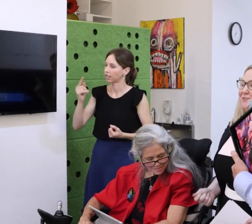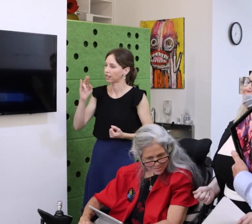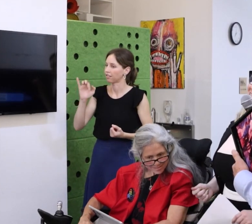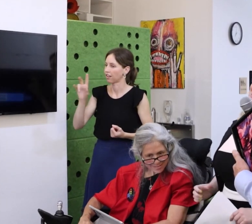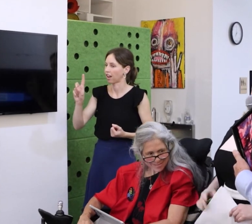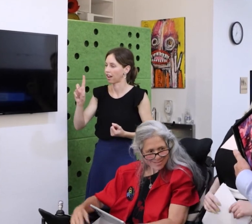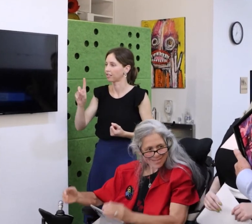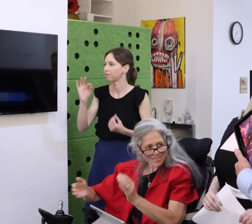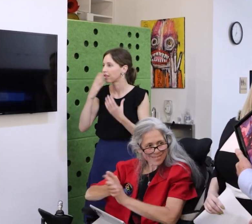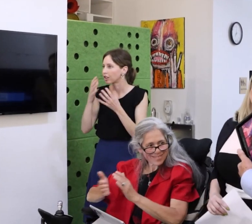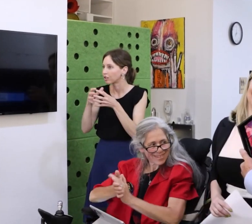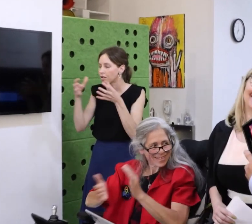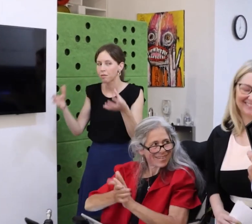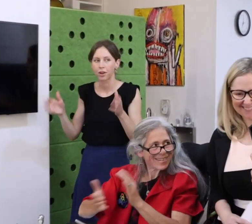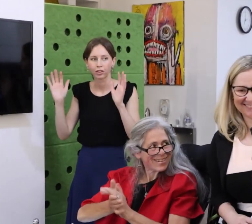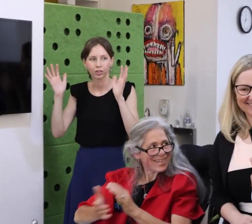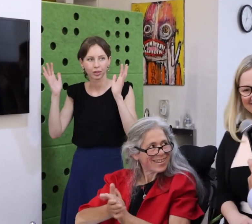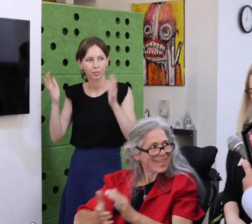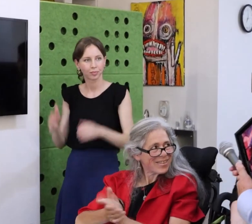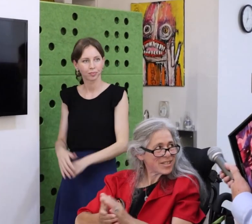to bring value to the community.